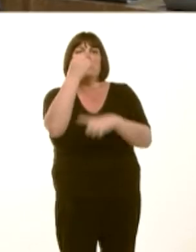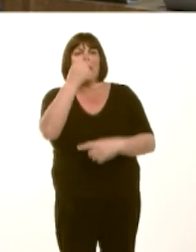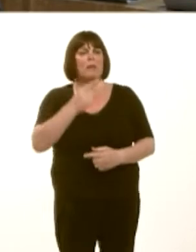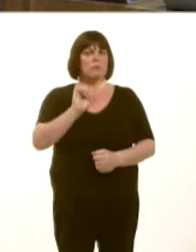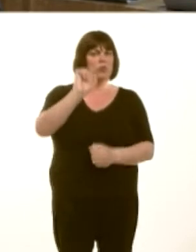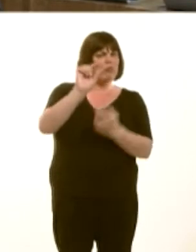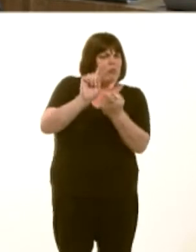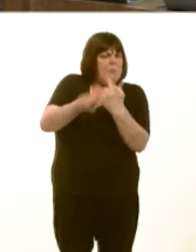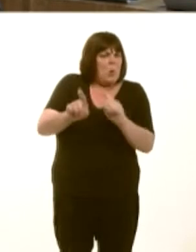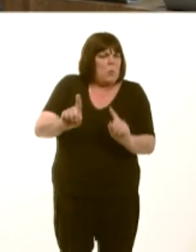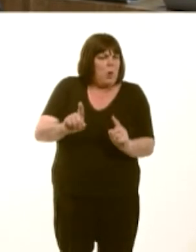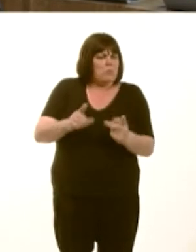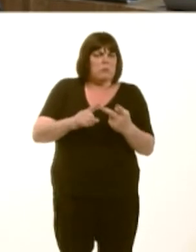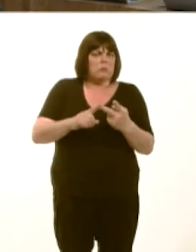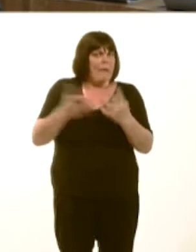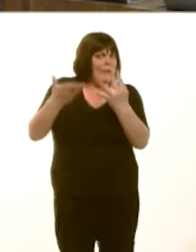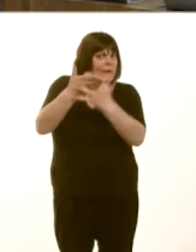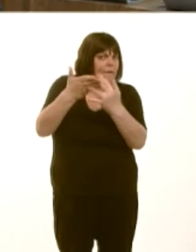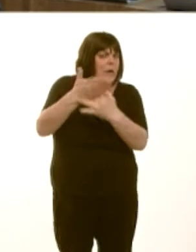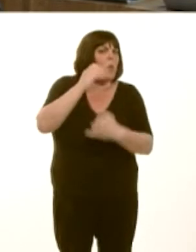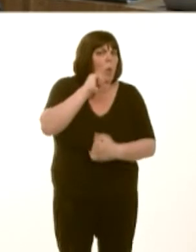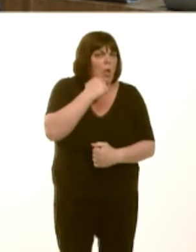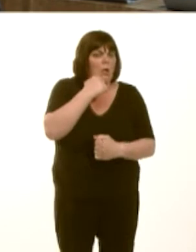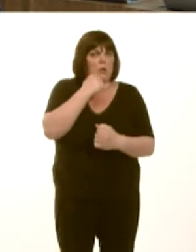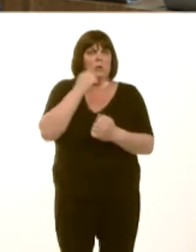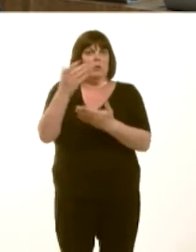Will you intervene, and will you secure the future of those services in Bodelwyddan?